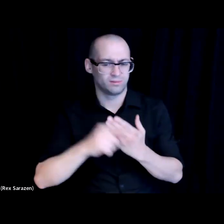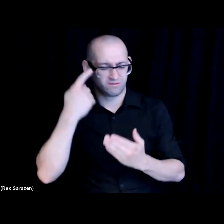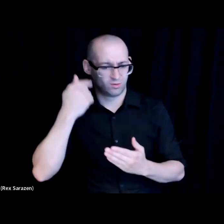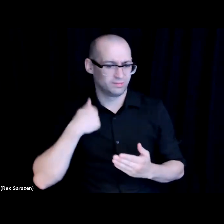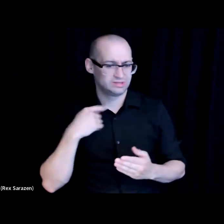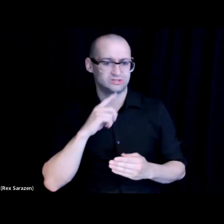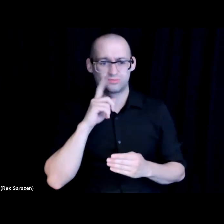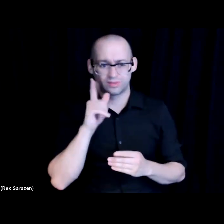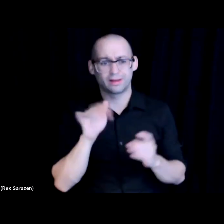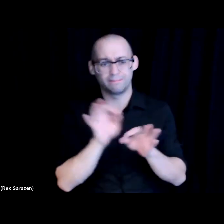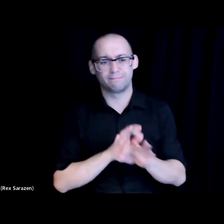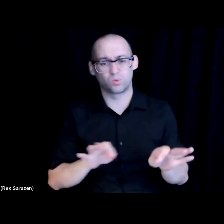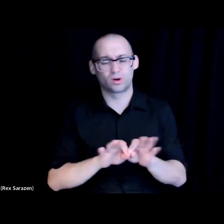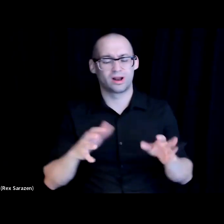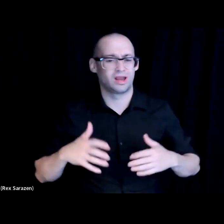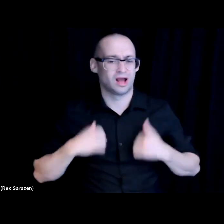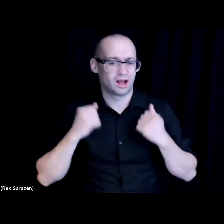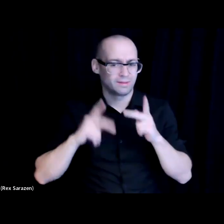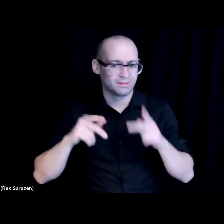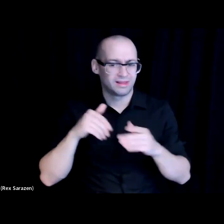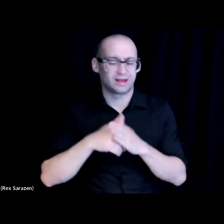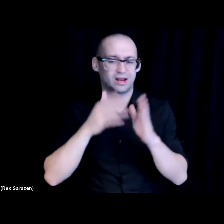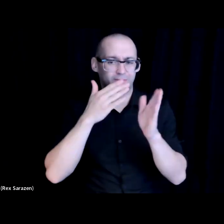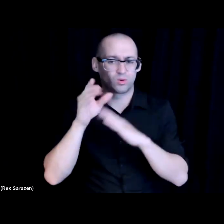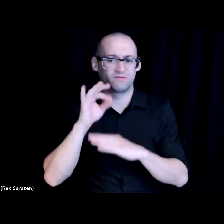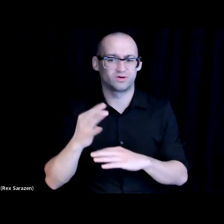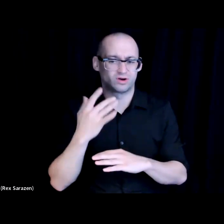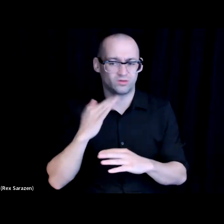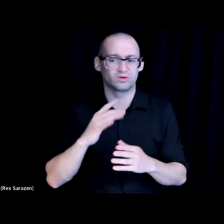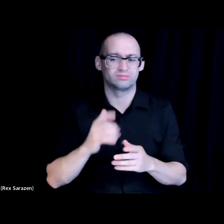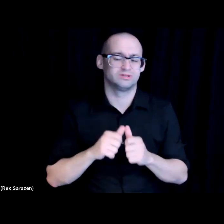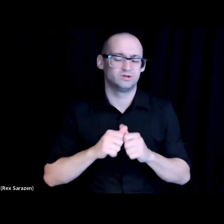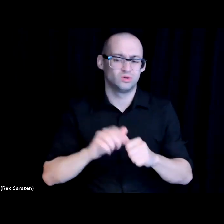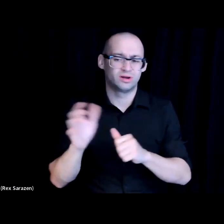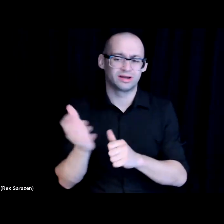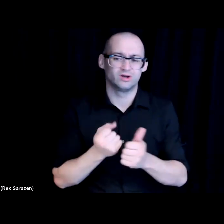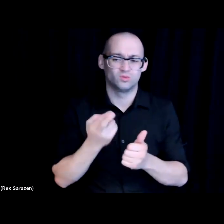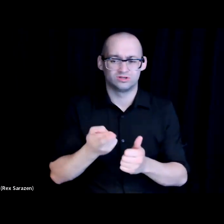The young people in communities of color continue to receive their resources that we have available